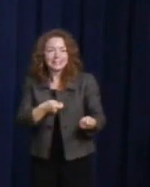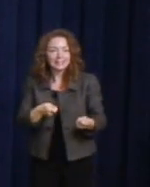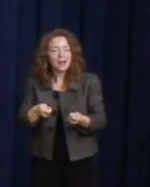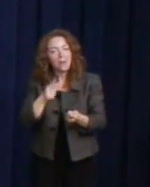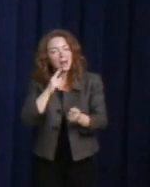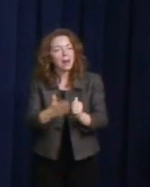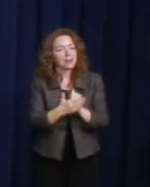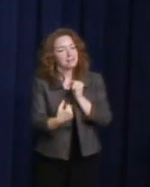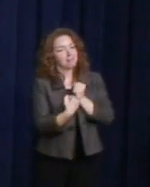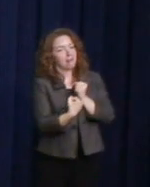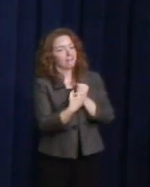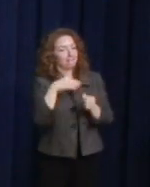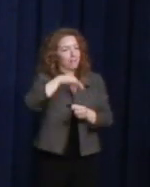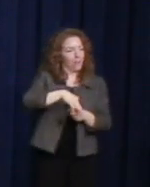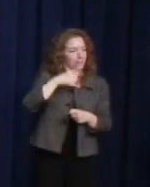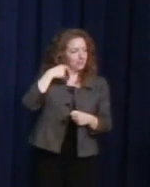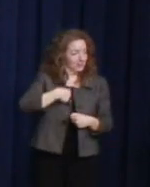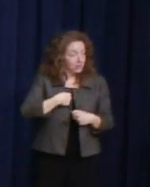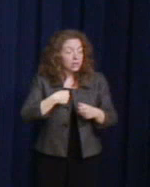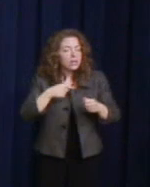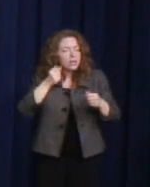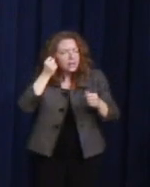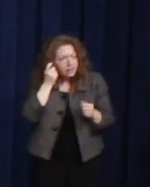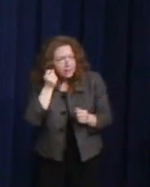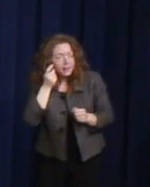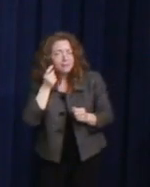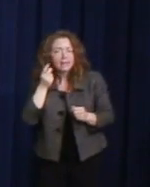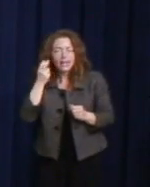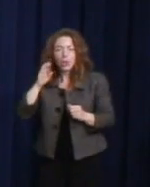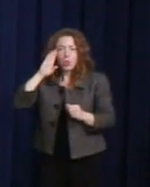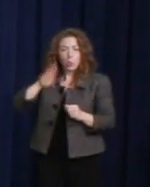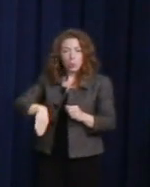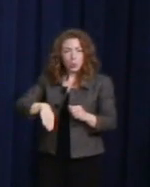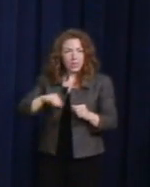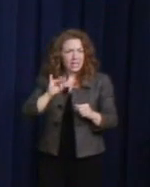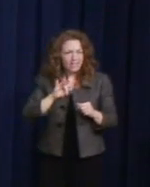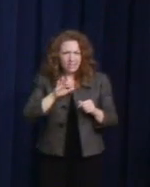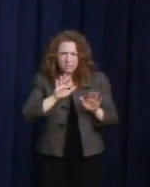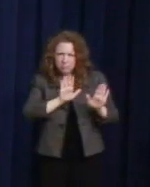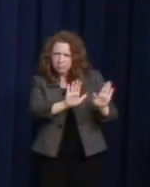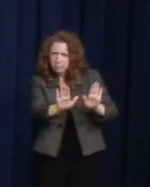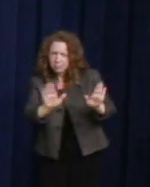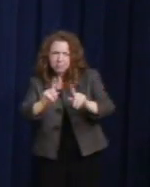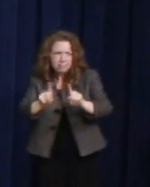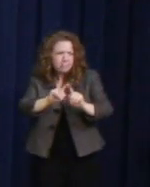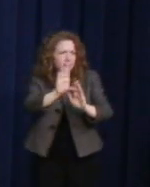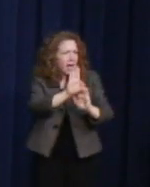But he also knew that when people from different backgrounds get to know each other,